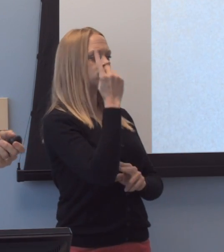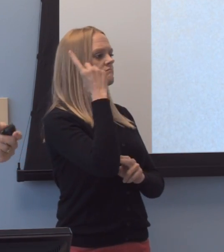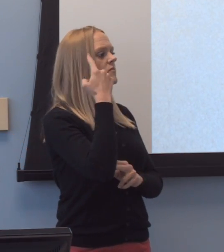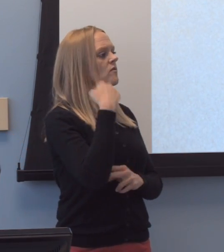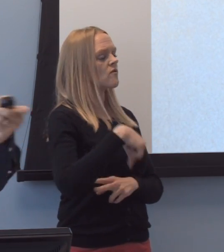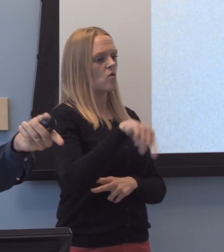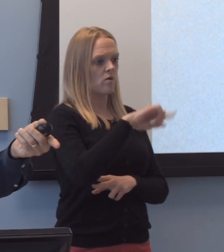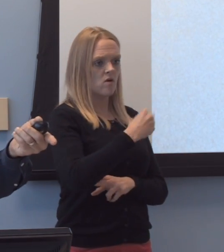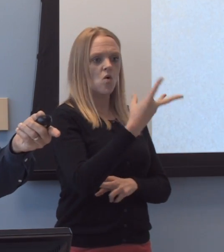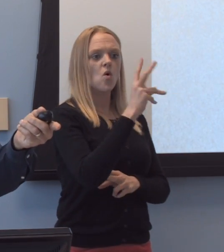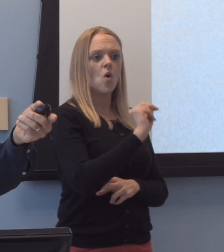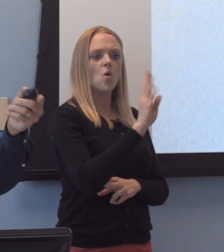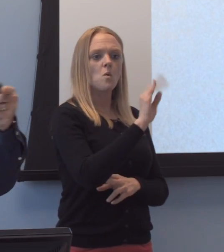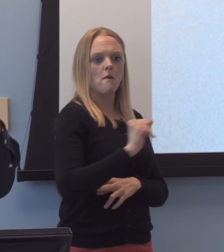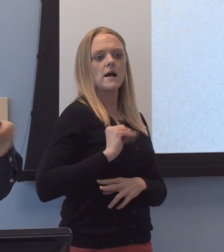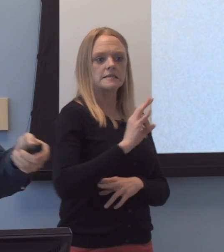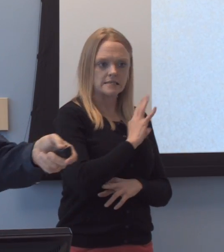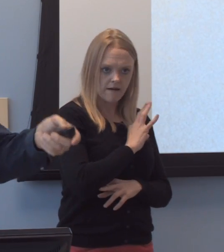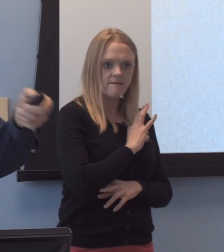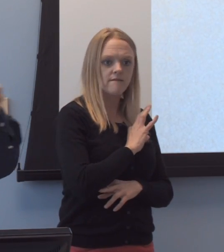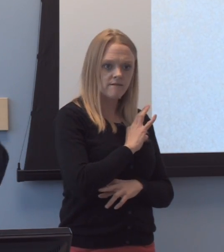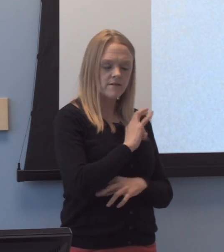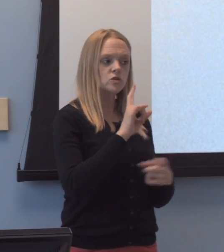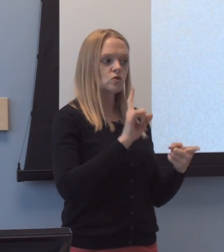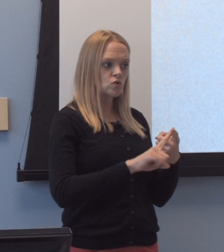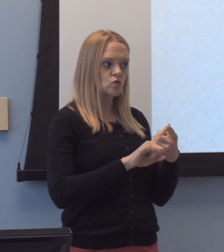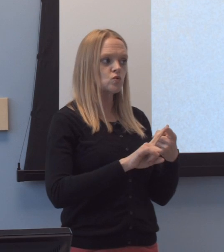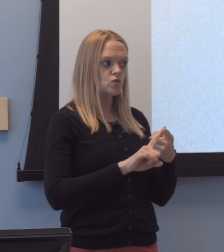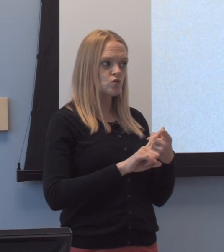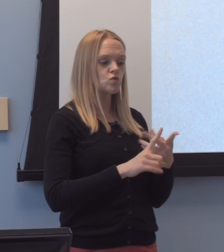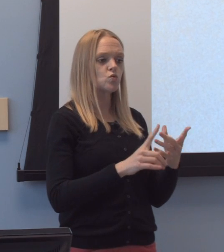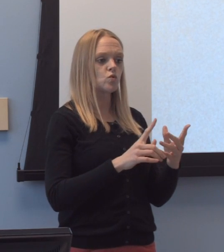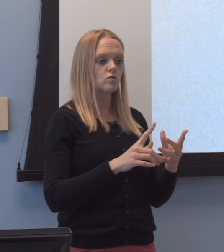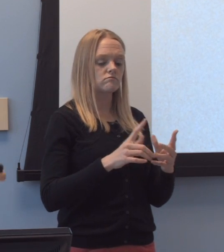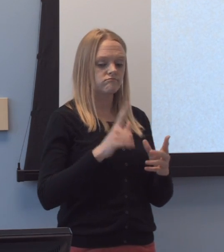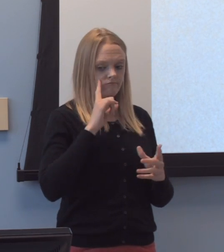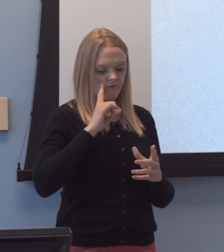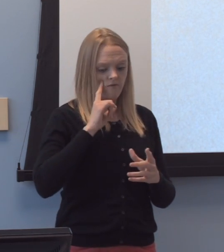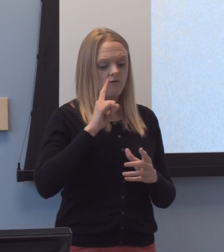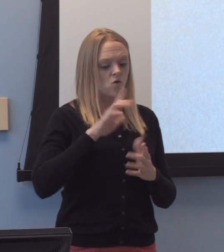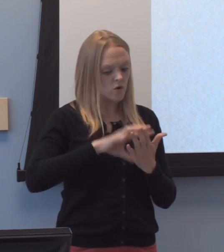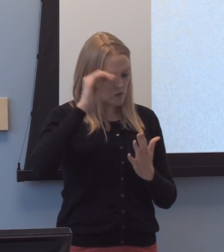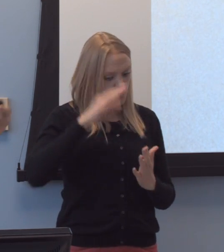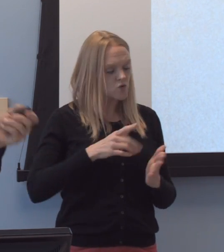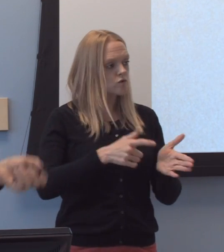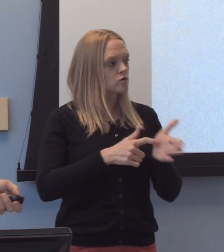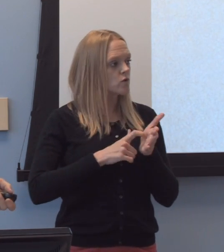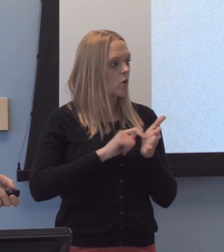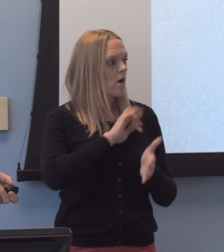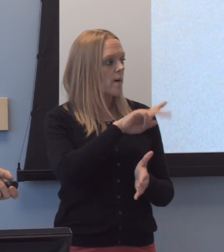owned by a member of the staff to advan-to house students who needed personal assistance and their PAs,